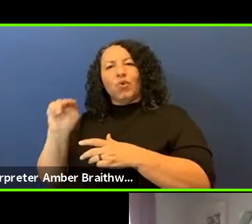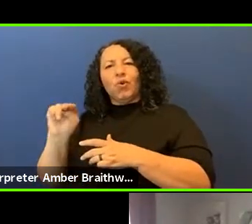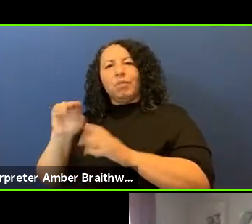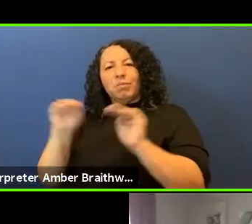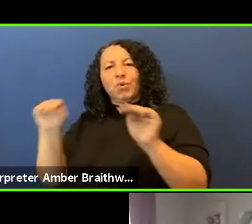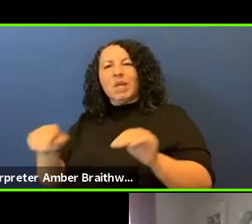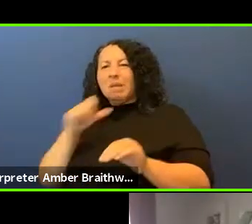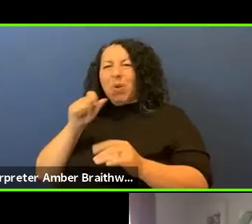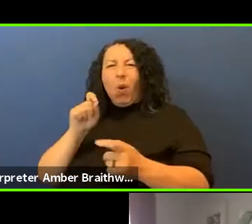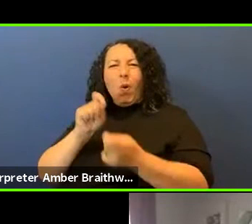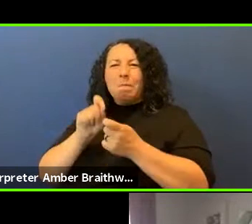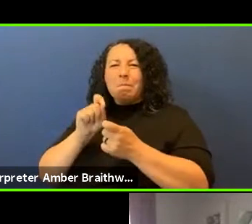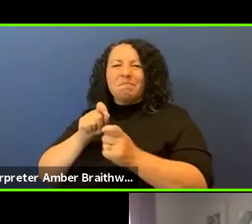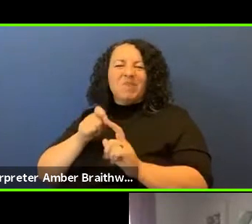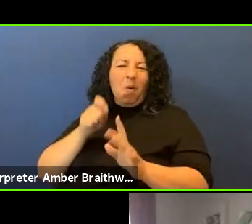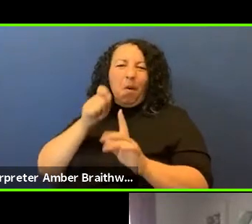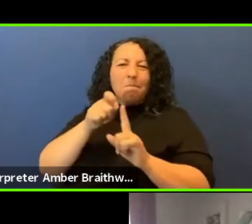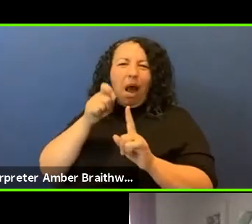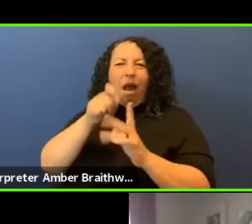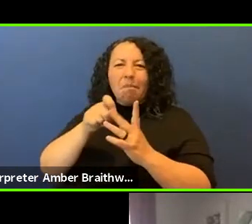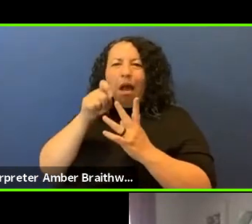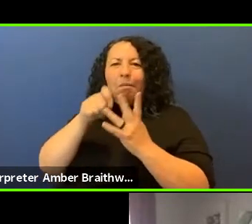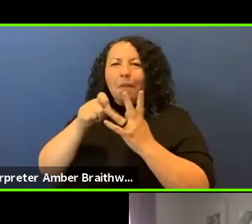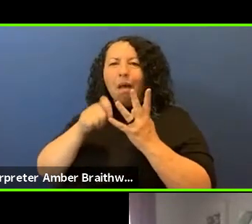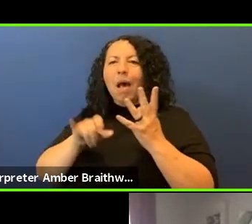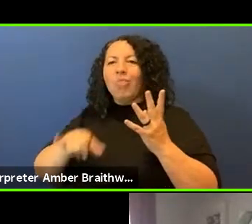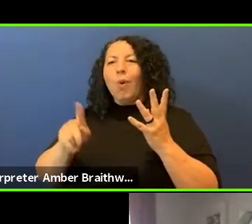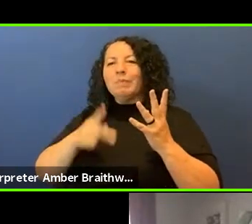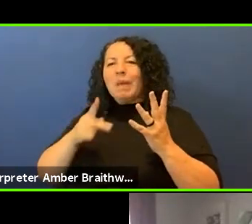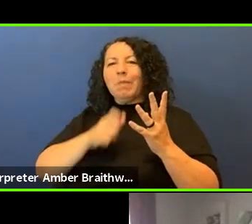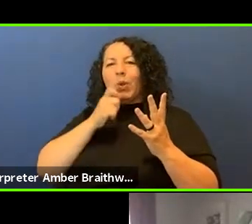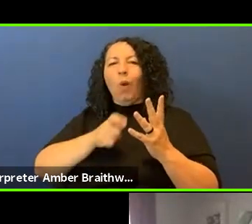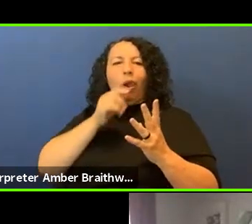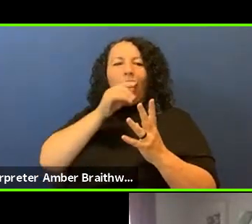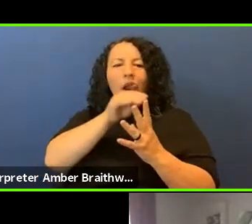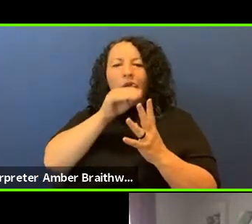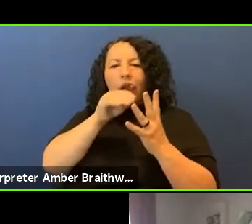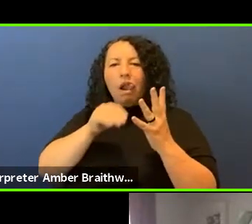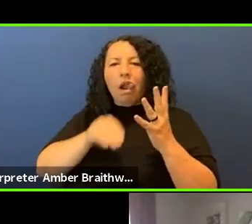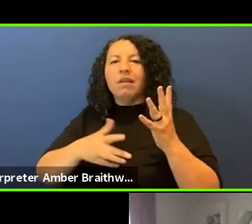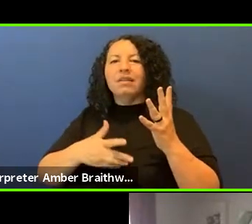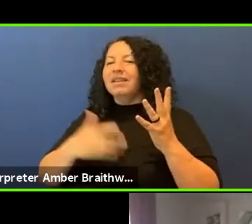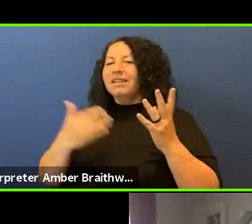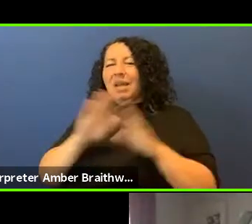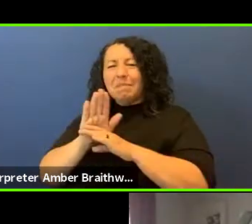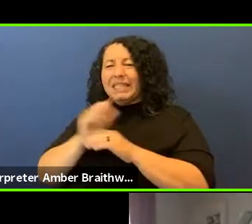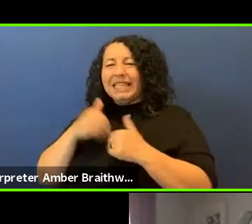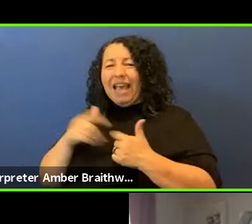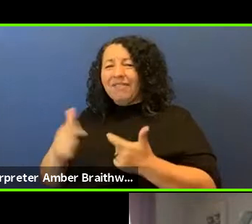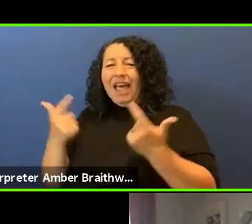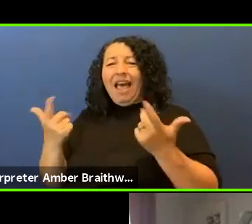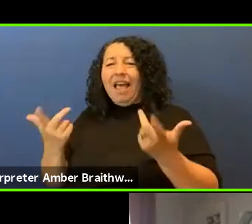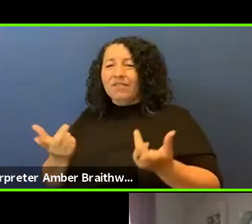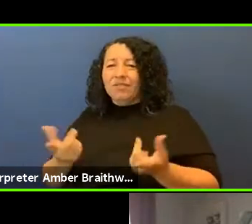they have lives, they have jobs to do and you know often they don't really want to pick up calls and emails they have other